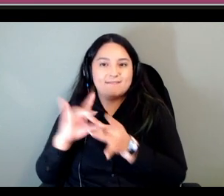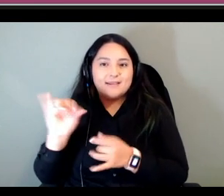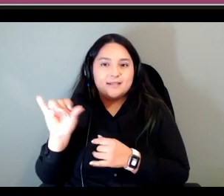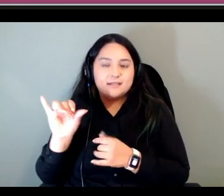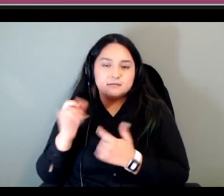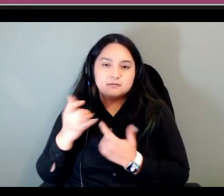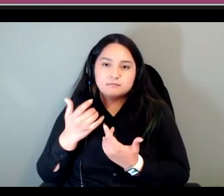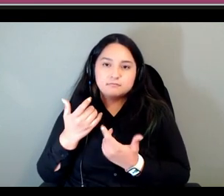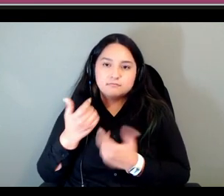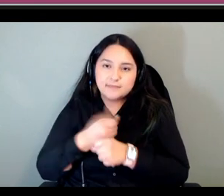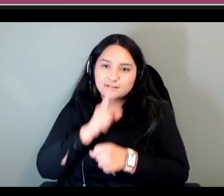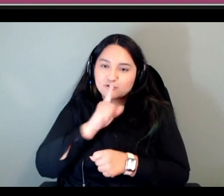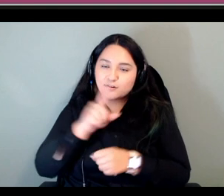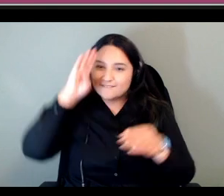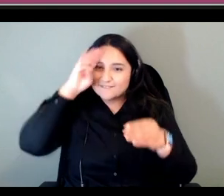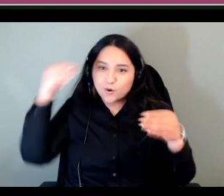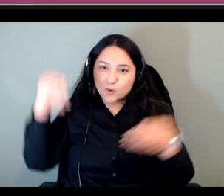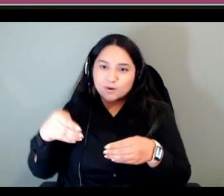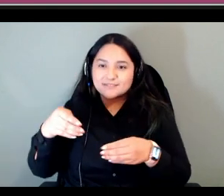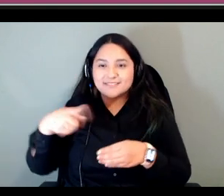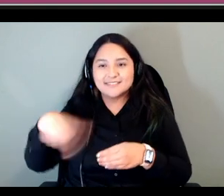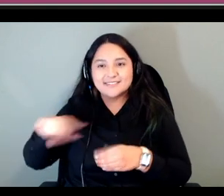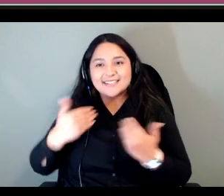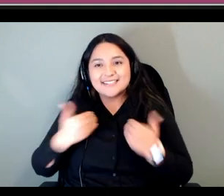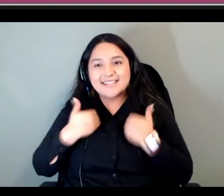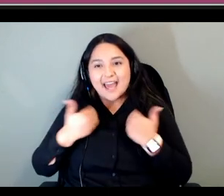on the younger people you know saying that they like it because it's interactive and